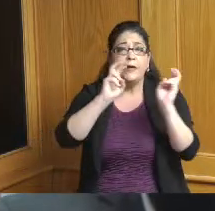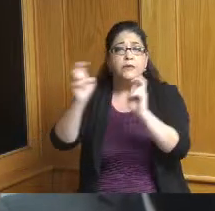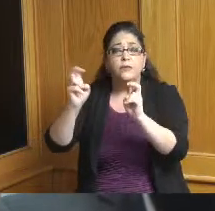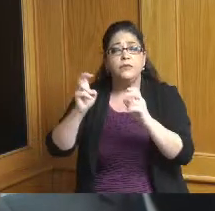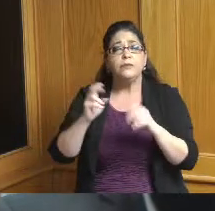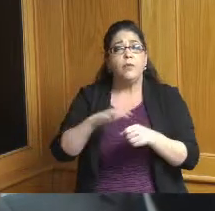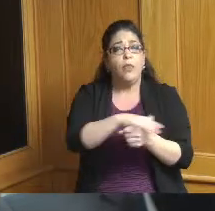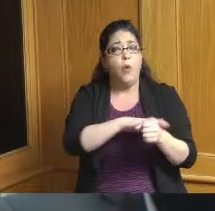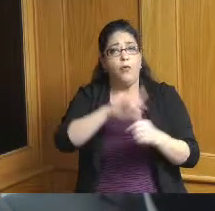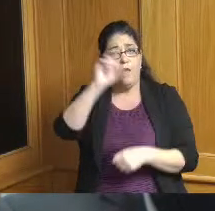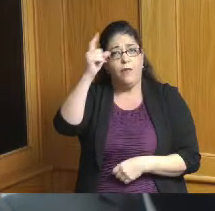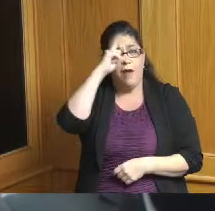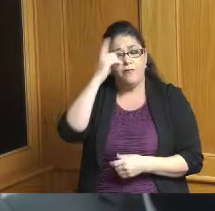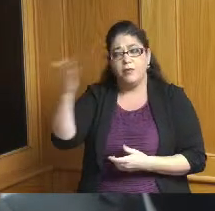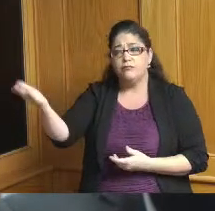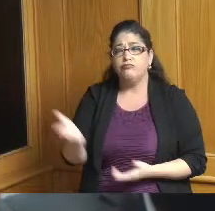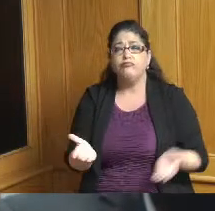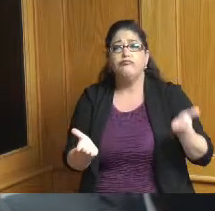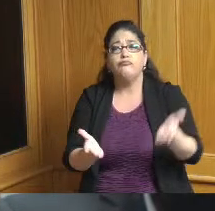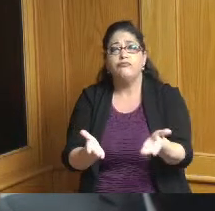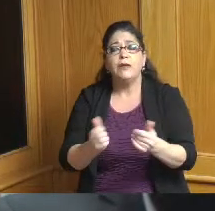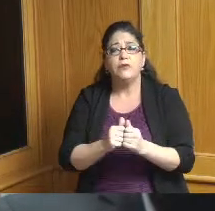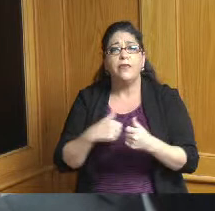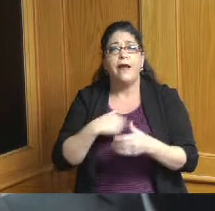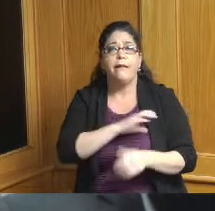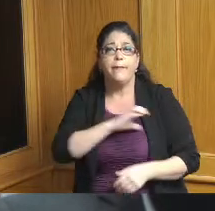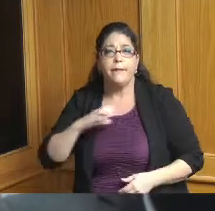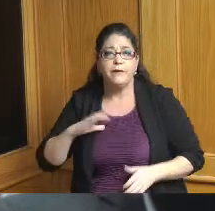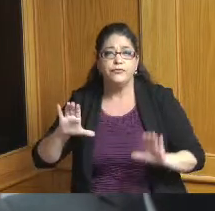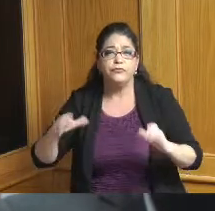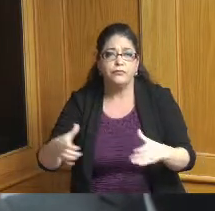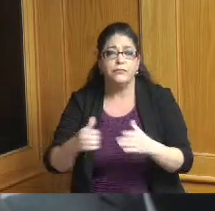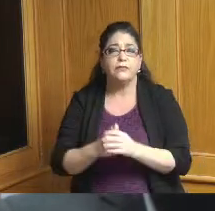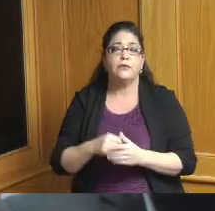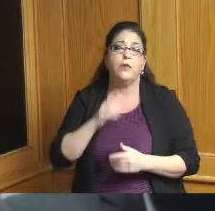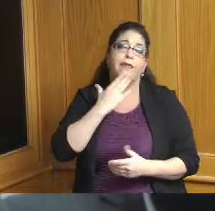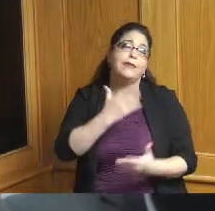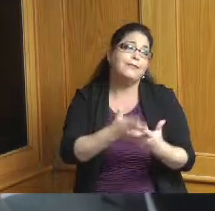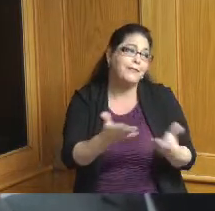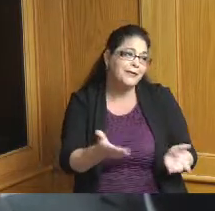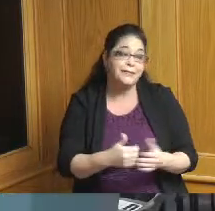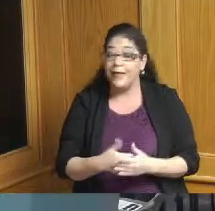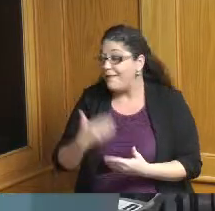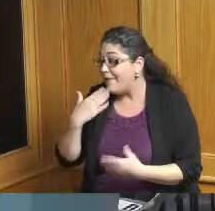government perspective that will be helpful thank you so very much thank you so let's give her home